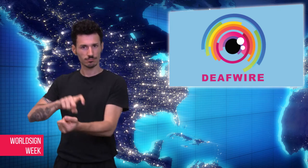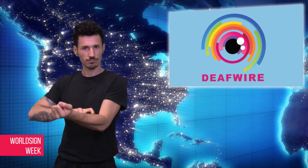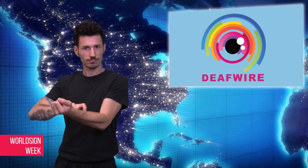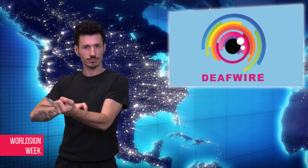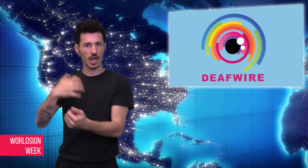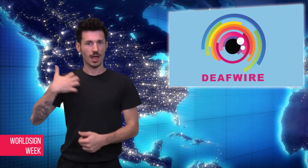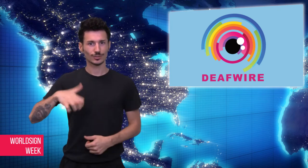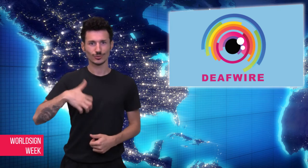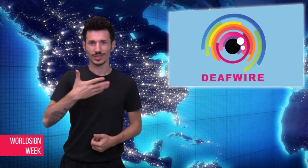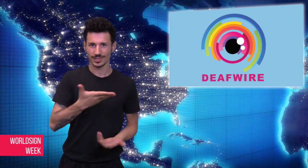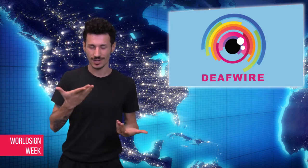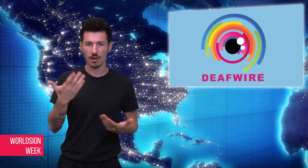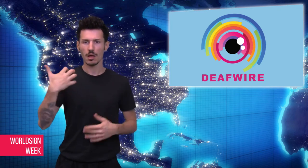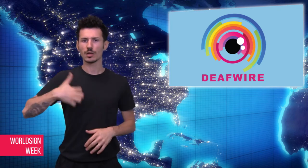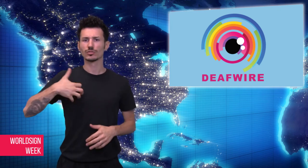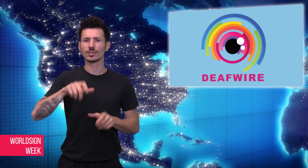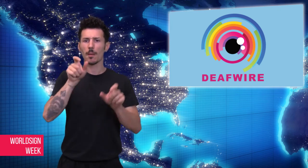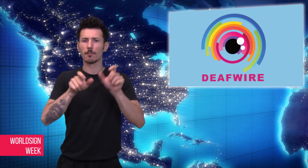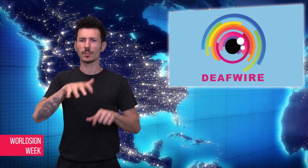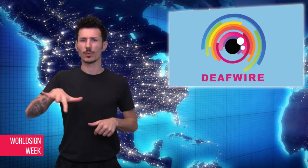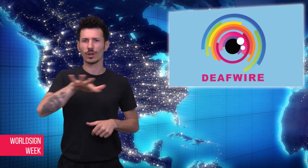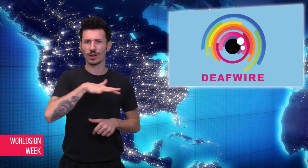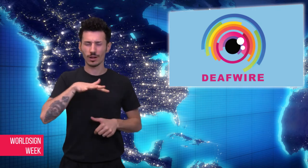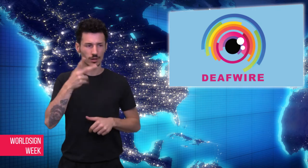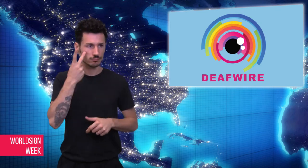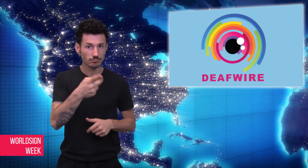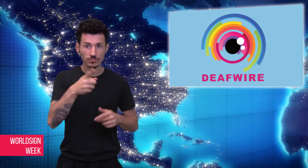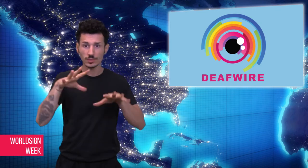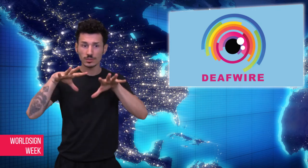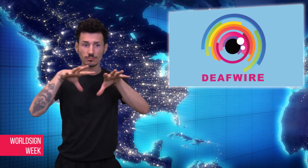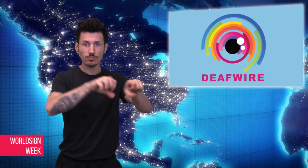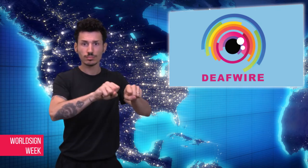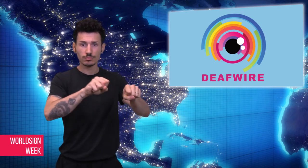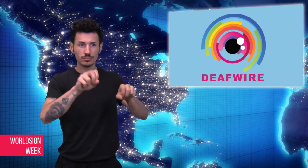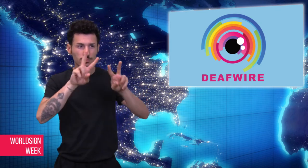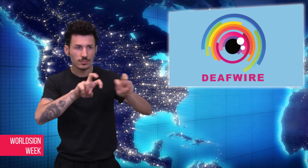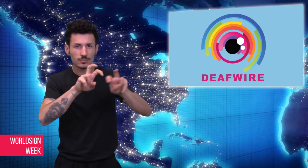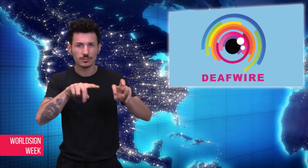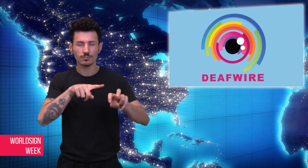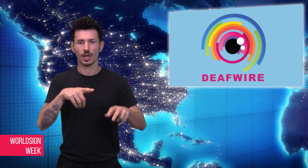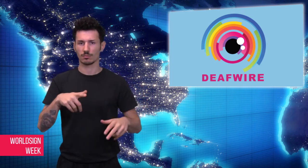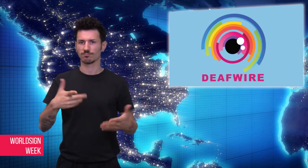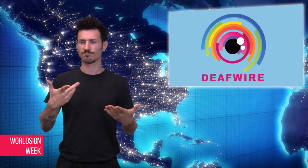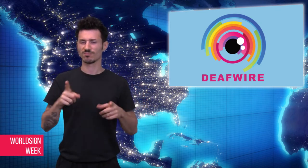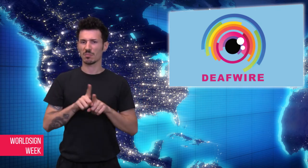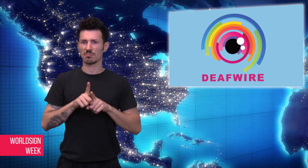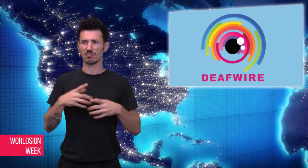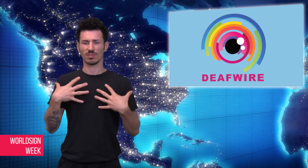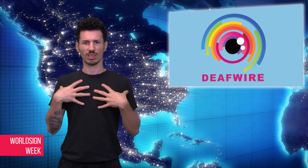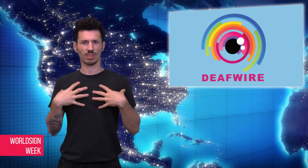Francis's homeland and the raid at catholic school has shocked the